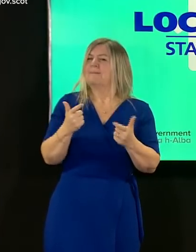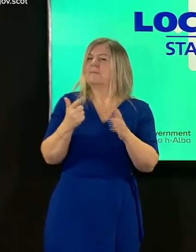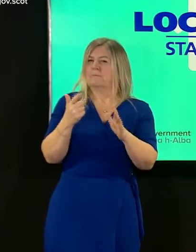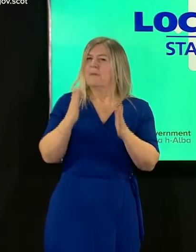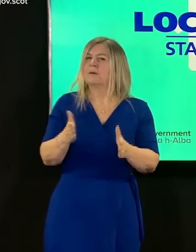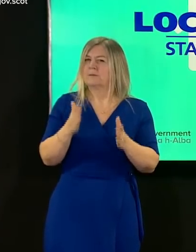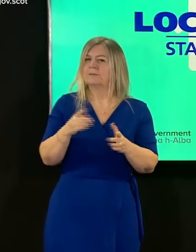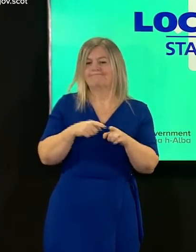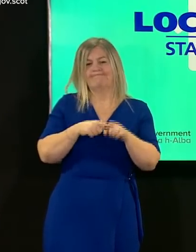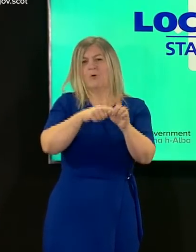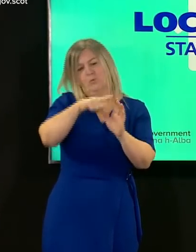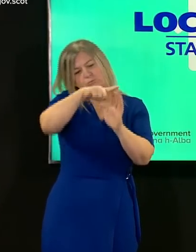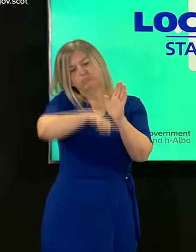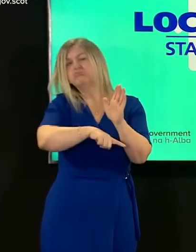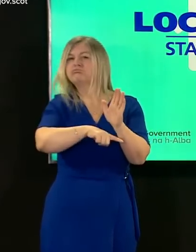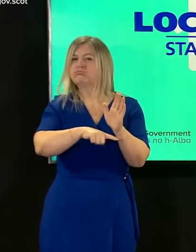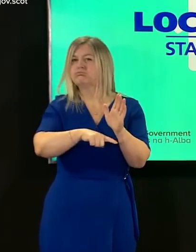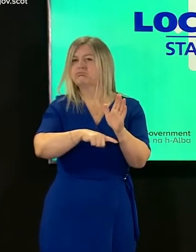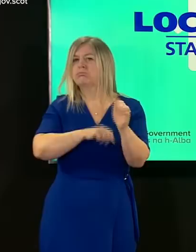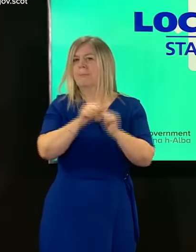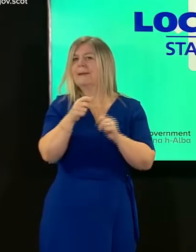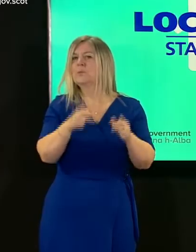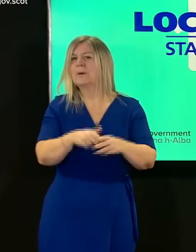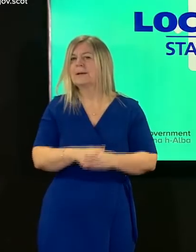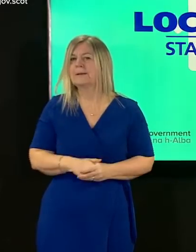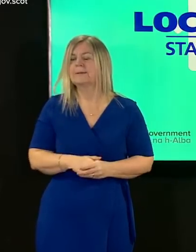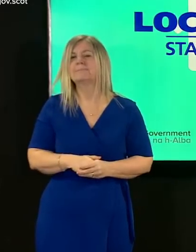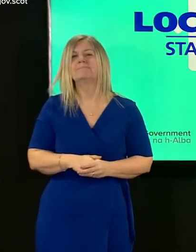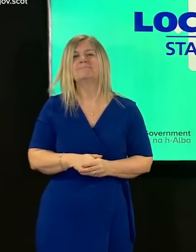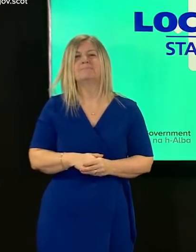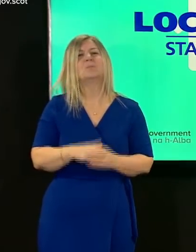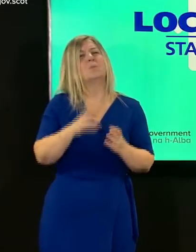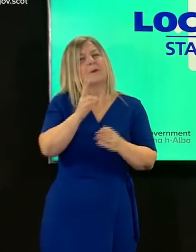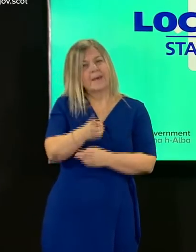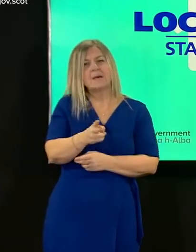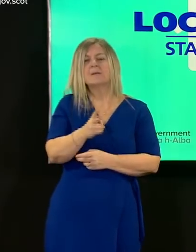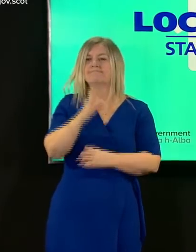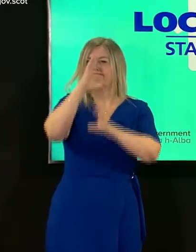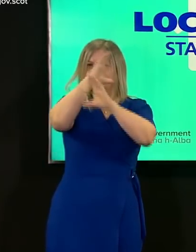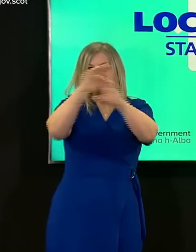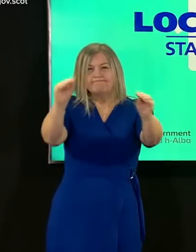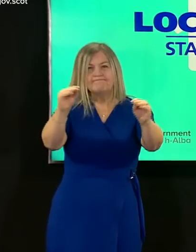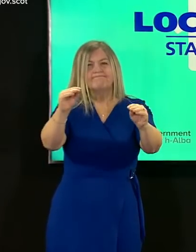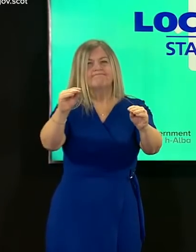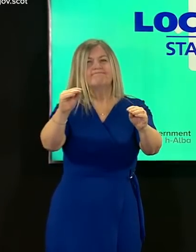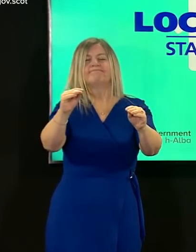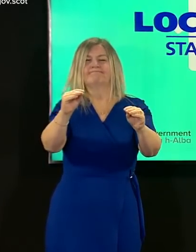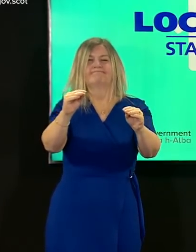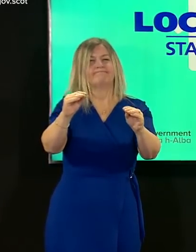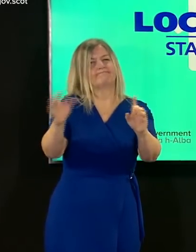to the current rules and guidance so let me close once again by reminding us all of what those are